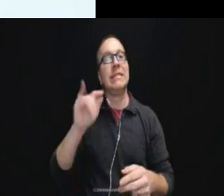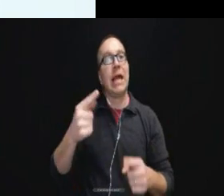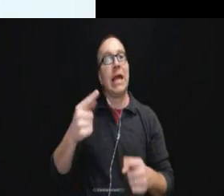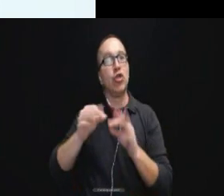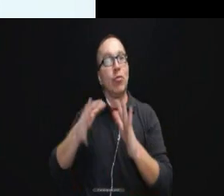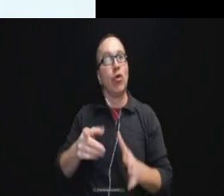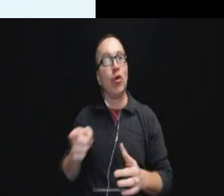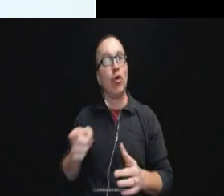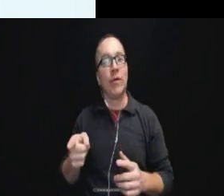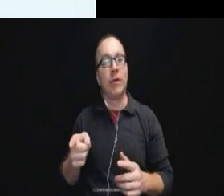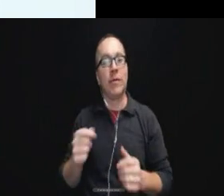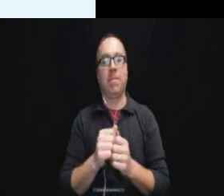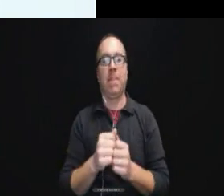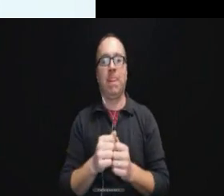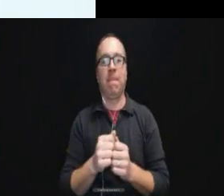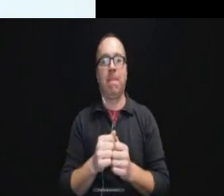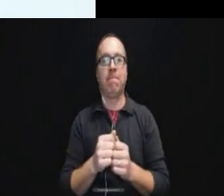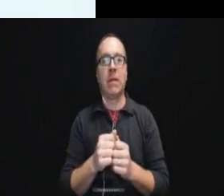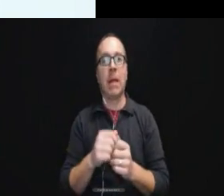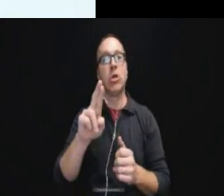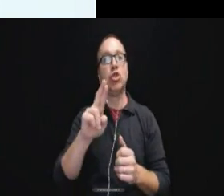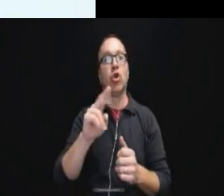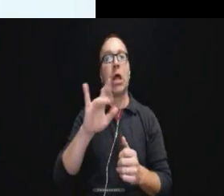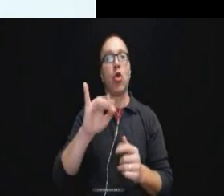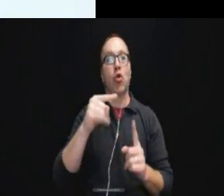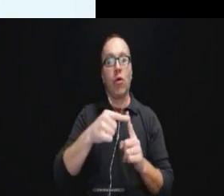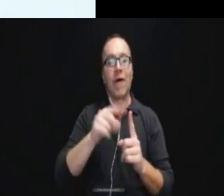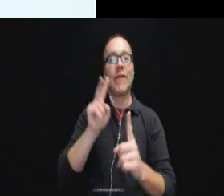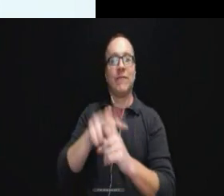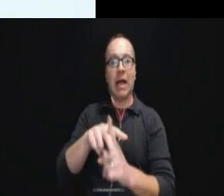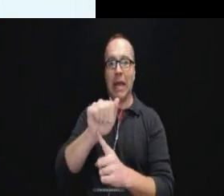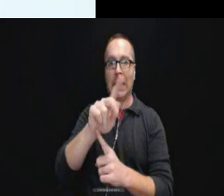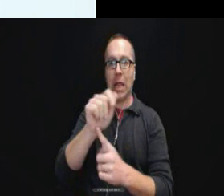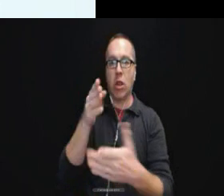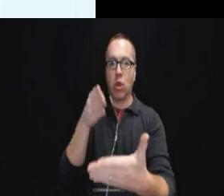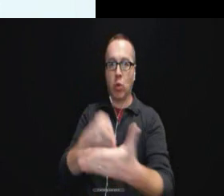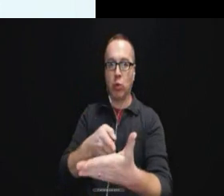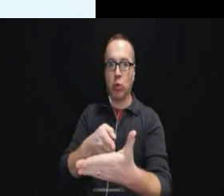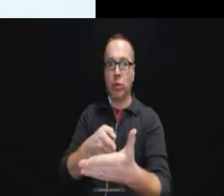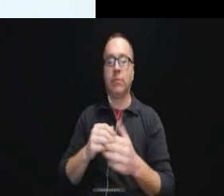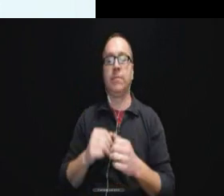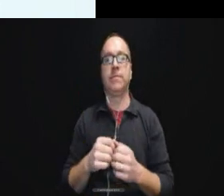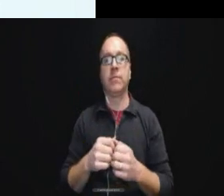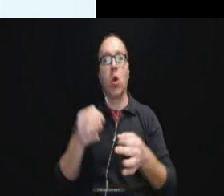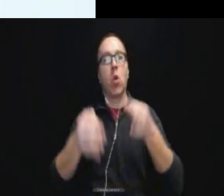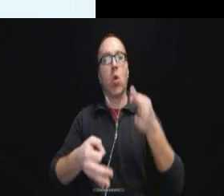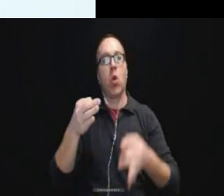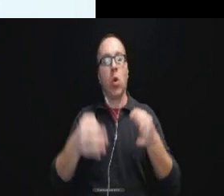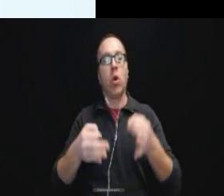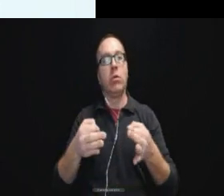So Mr. Taylor filed an ADA lawsuit and the court ultimately found for the plaintiff by